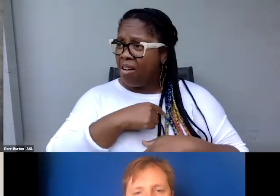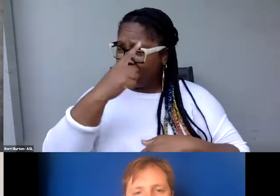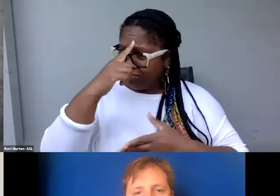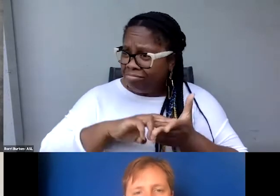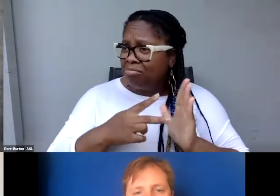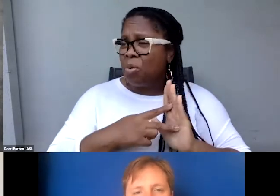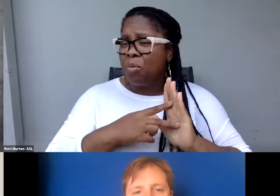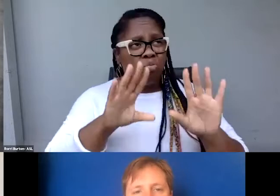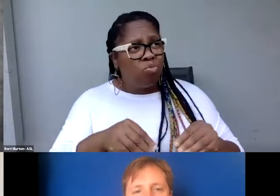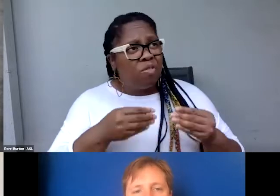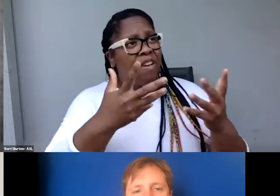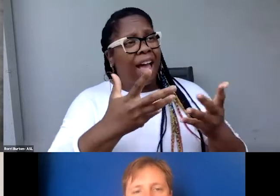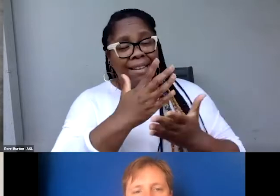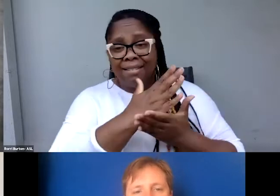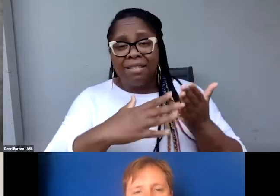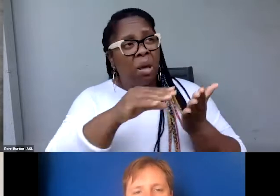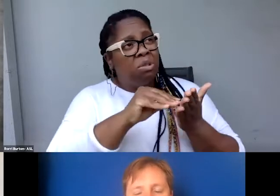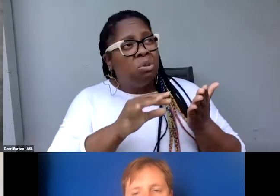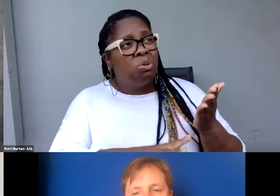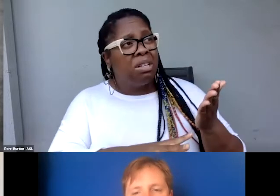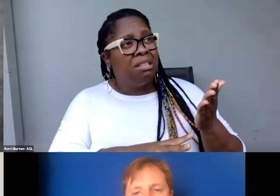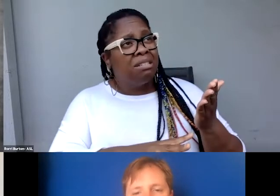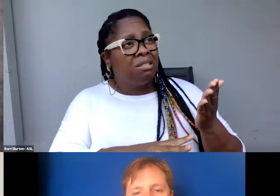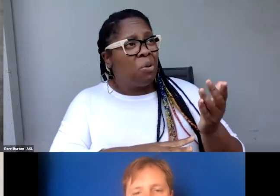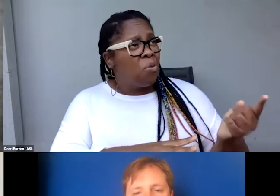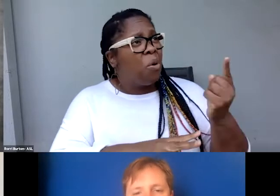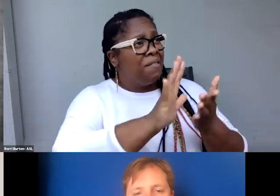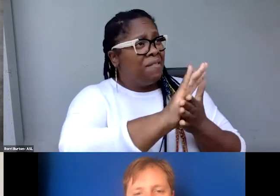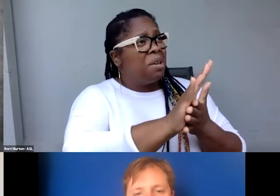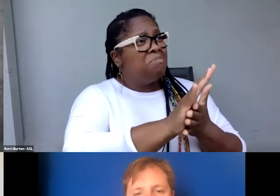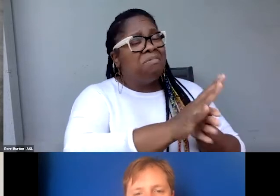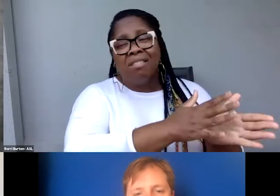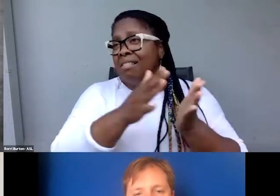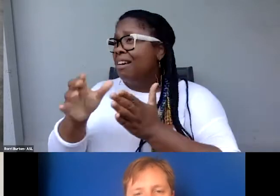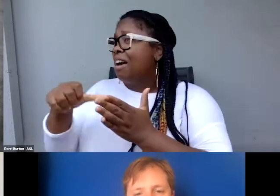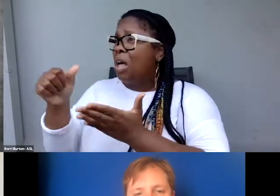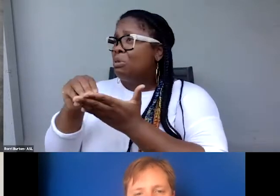some students one film and other students a different film.